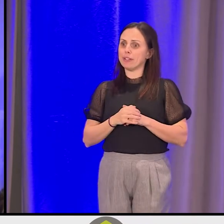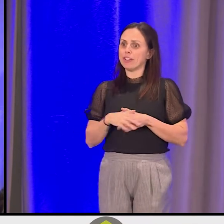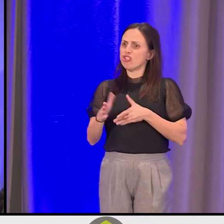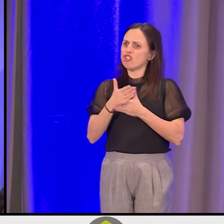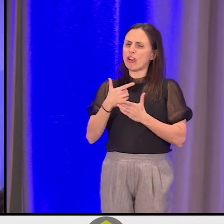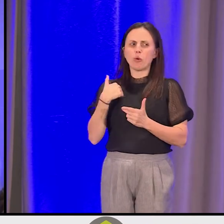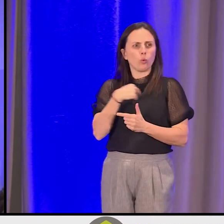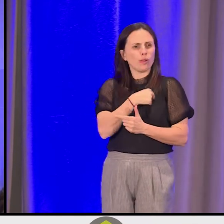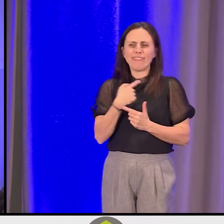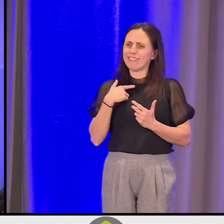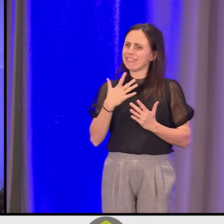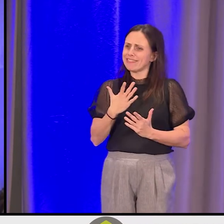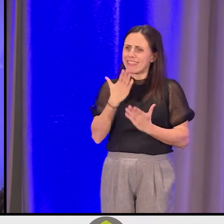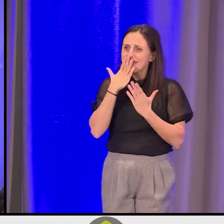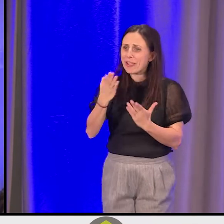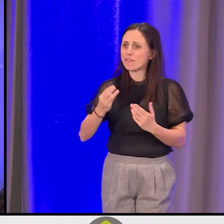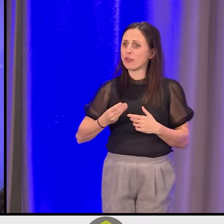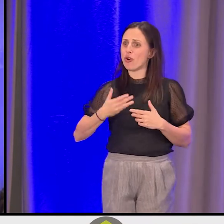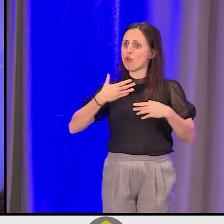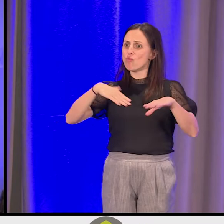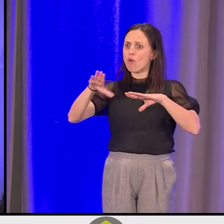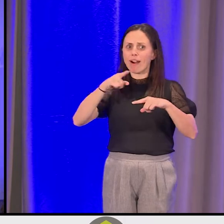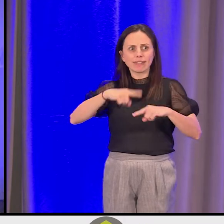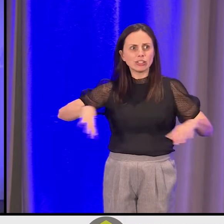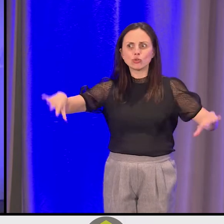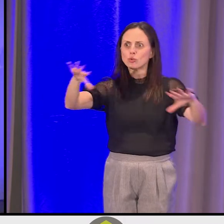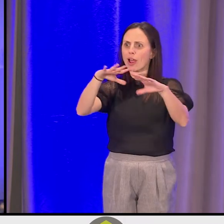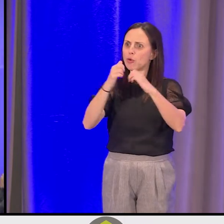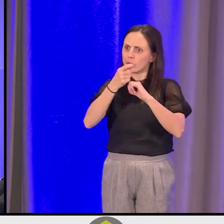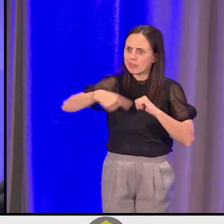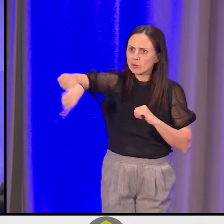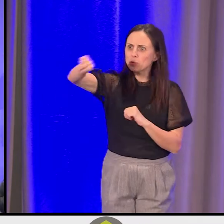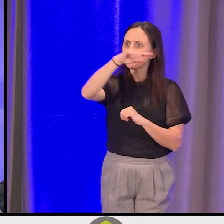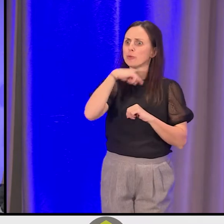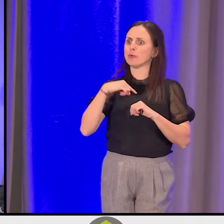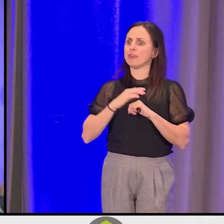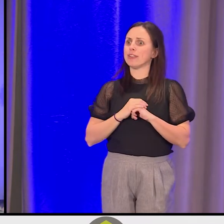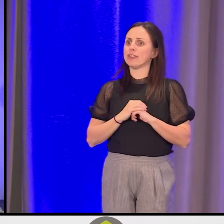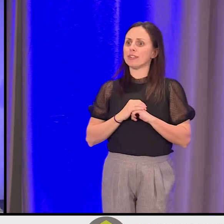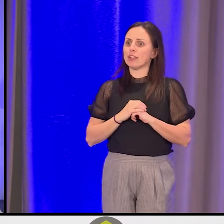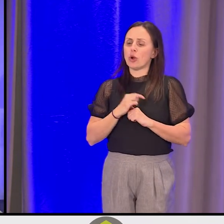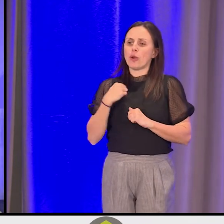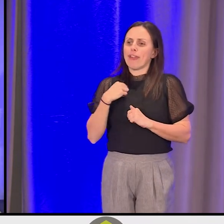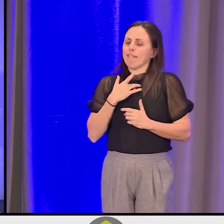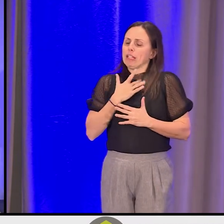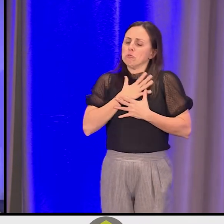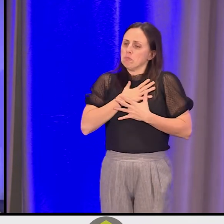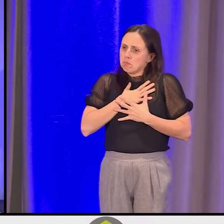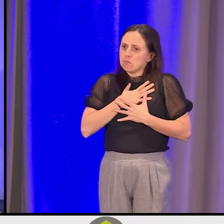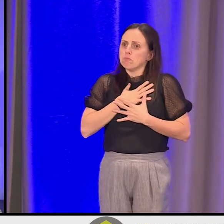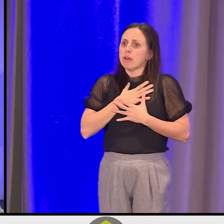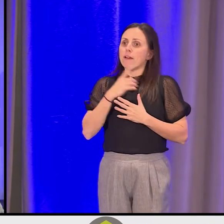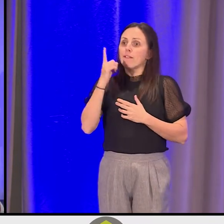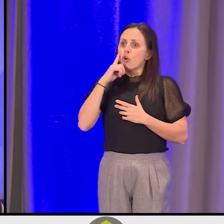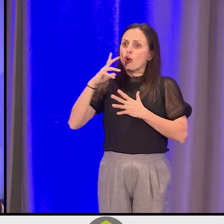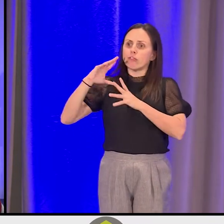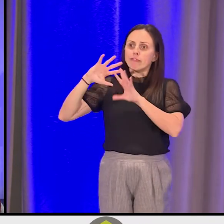we are to be walking on this ground today with each of you. And our deep appreciation for our ancestors,